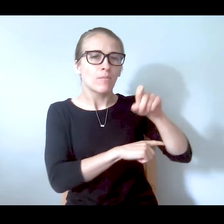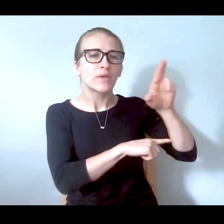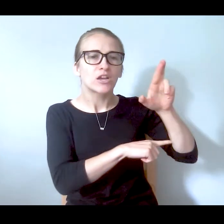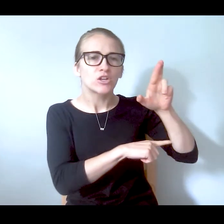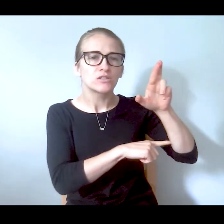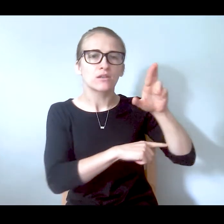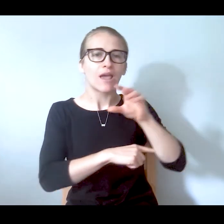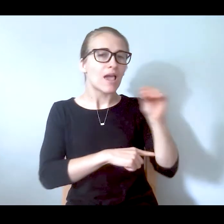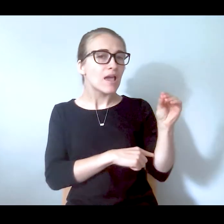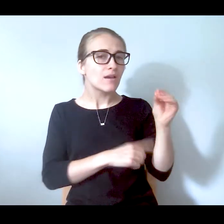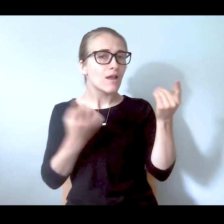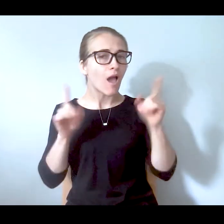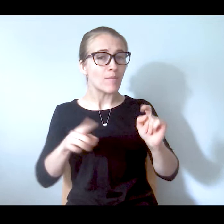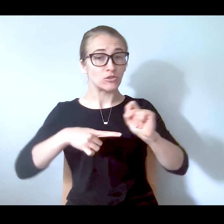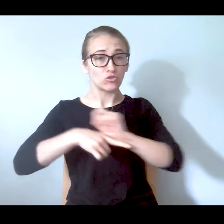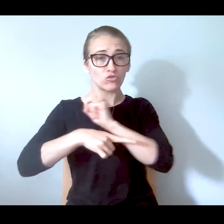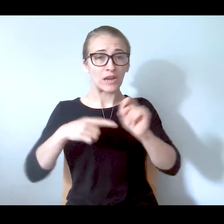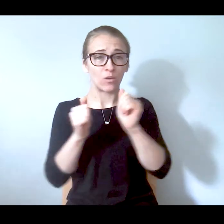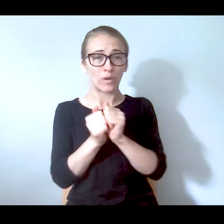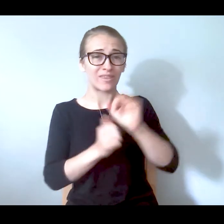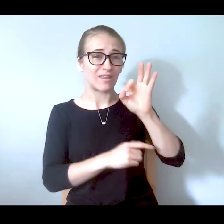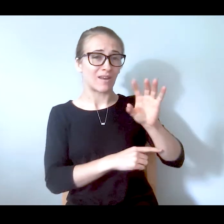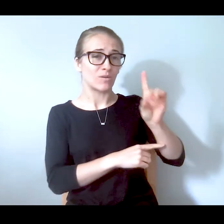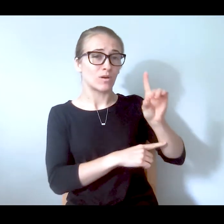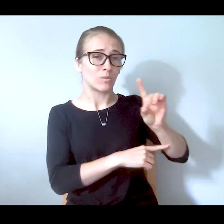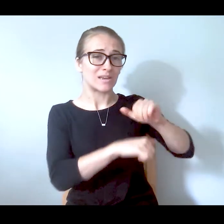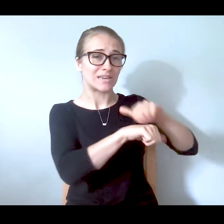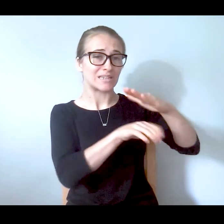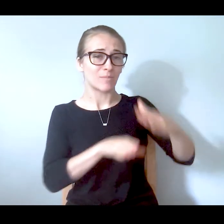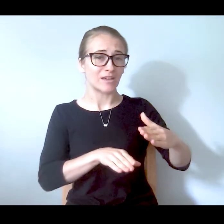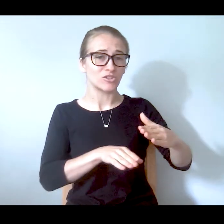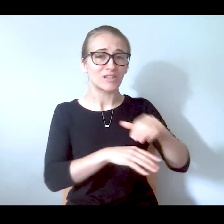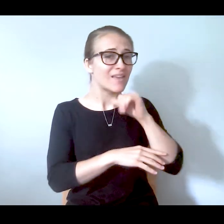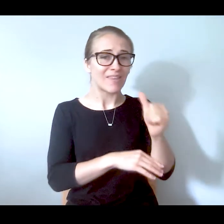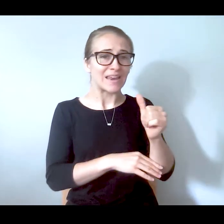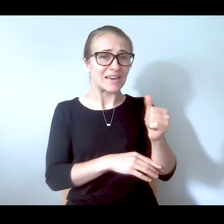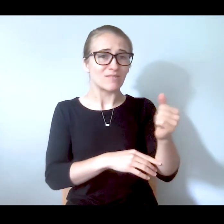trainings with the 911 dispatchers, they didn't bring us to the table to say, hey, this is what you